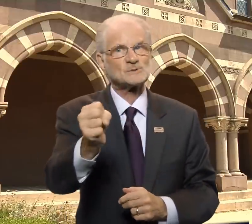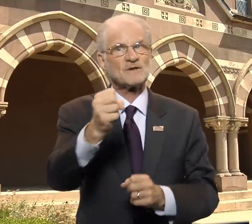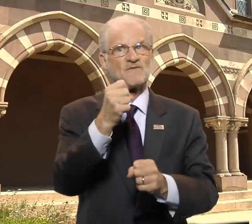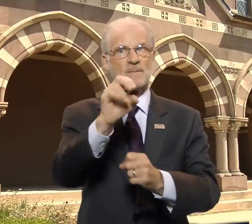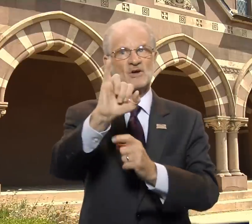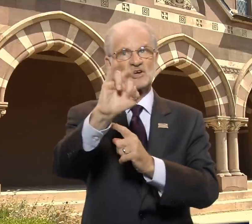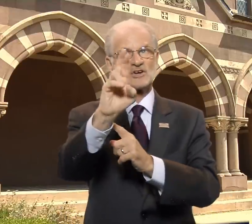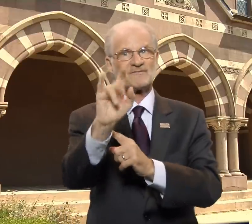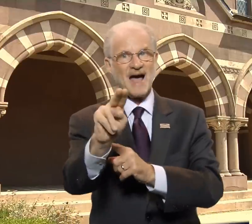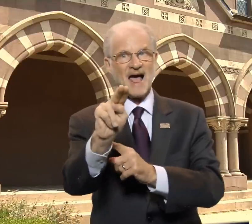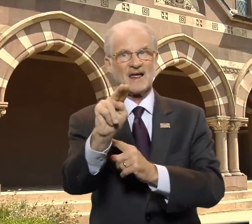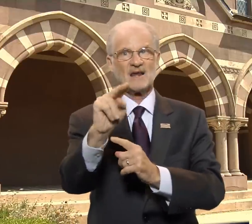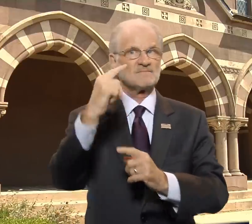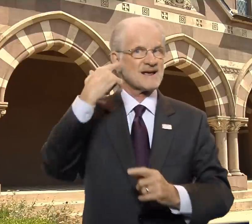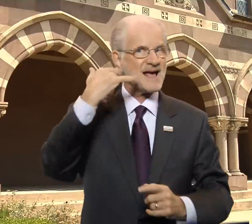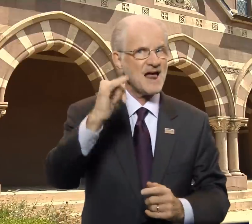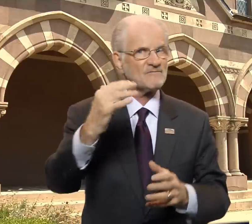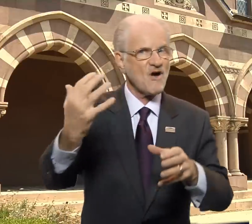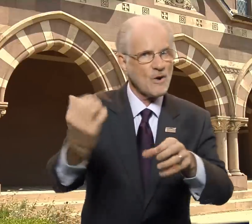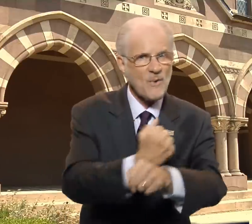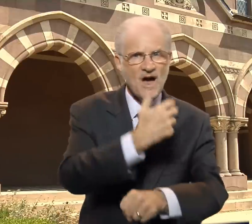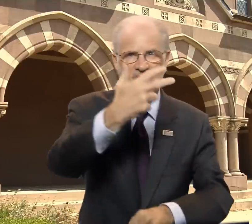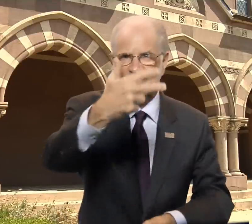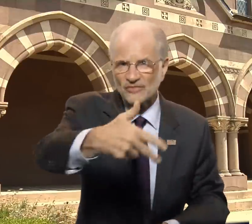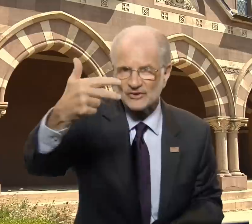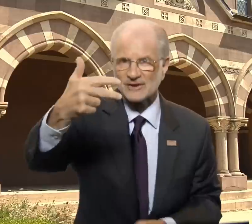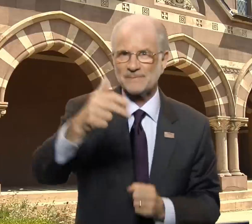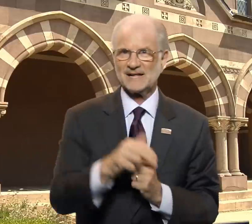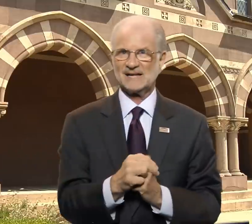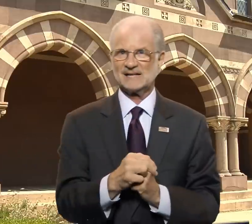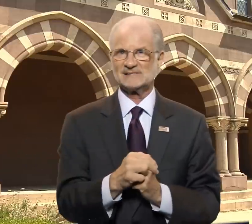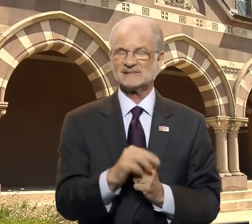University High School from Irvine, California won 3rd place.